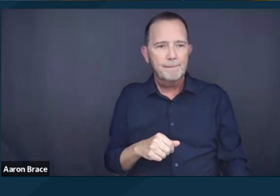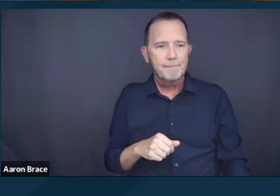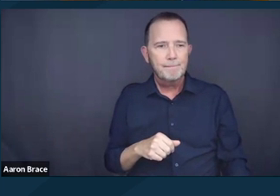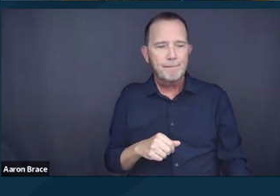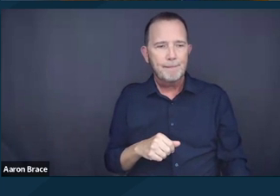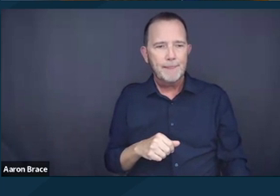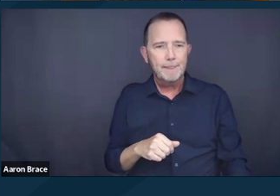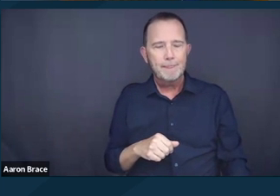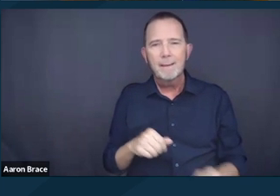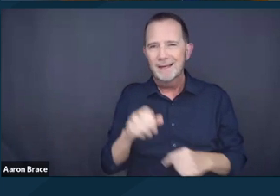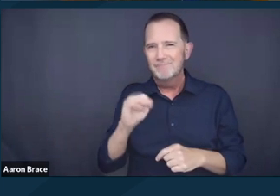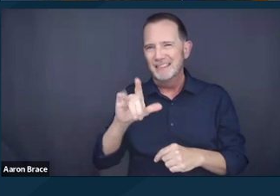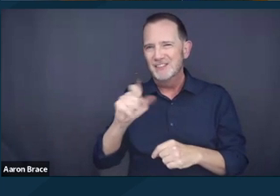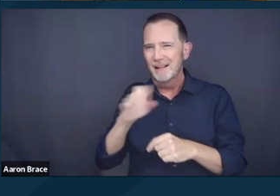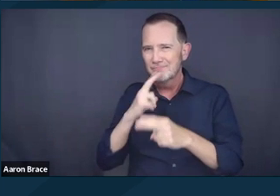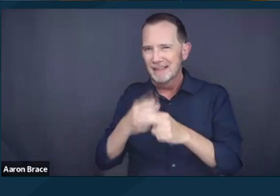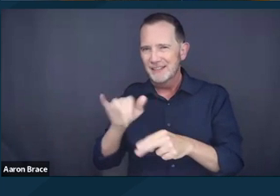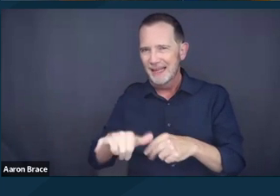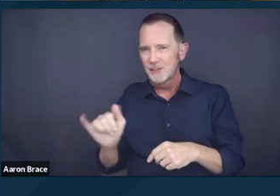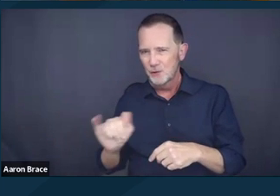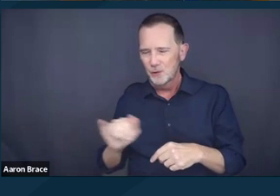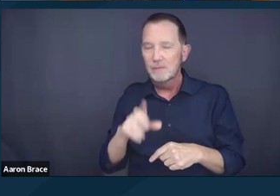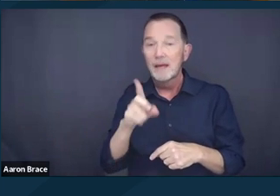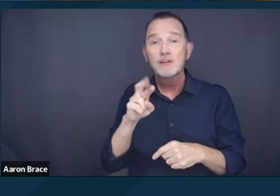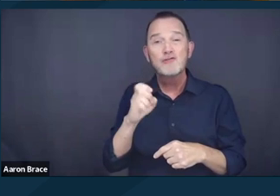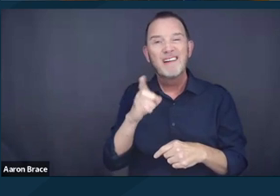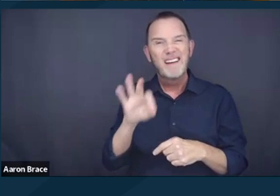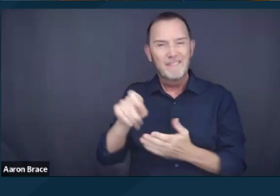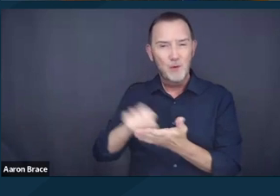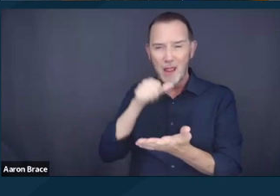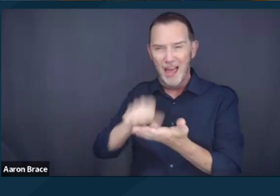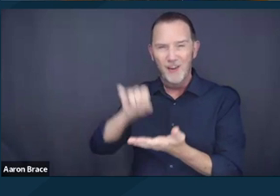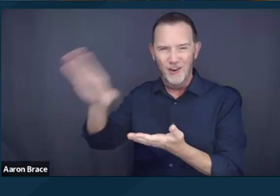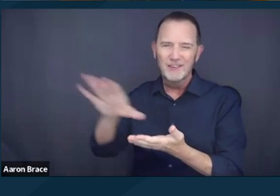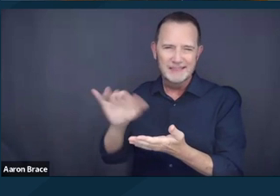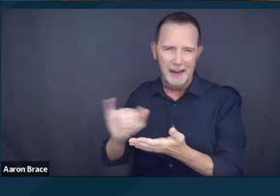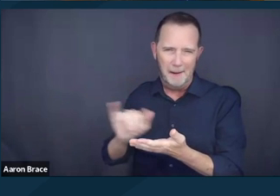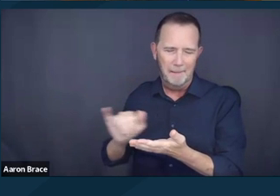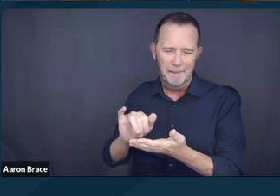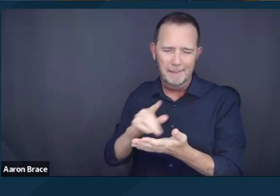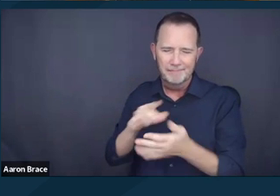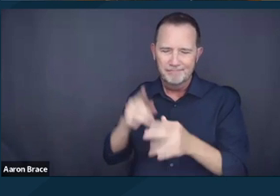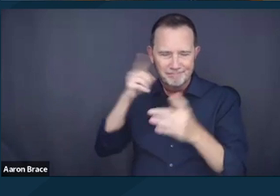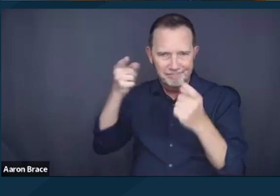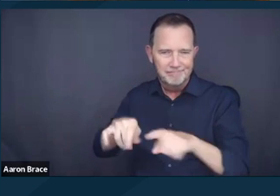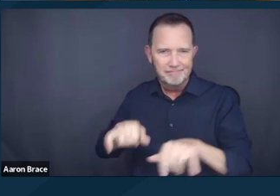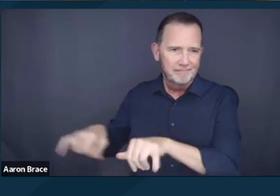and as the DREDF amicus brief cites, that persons with disabilities comprise, for persons of disabilities,